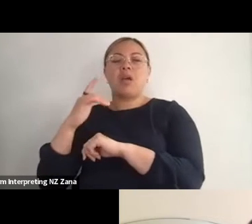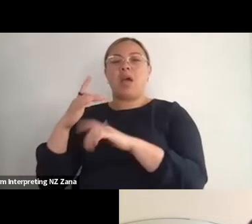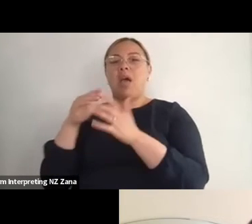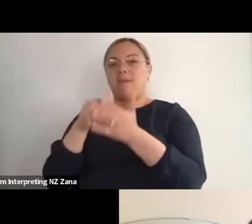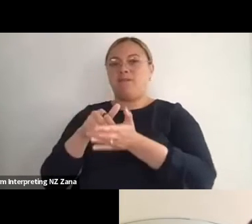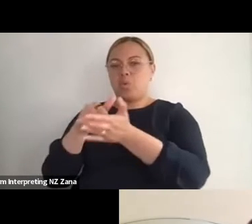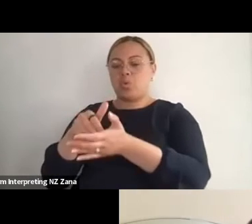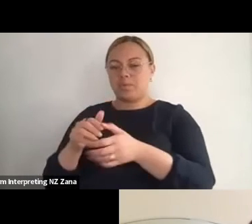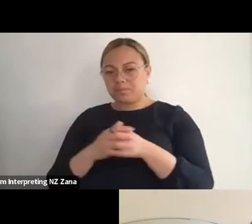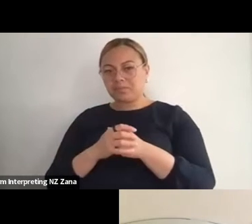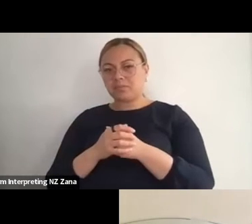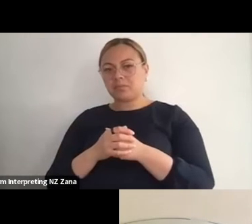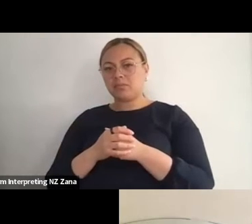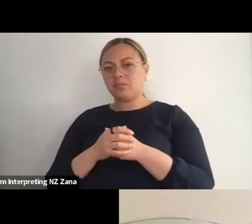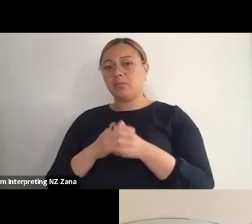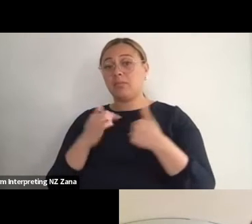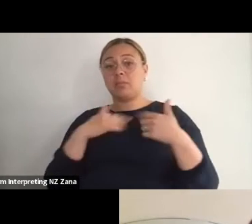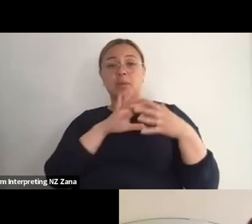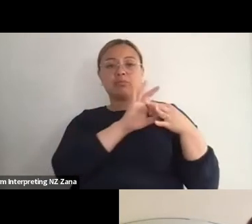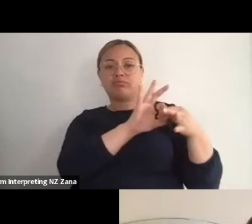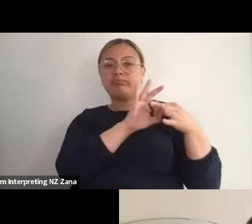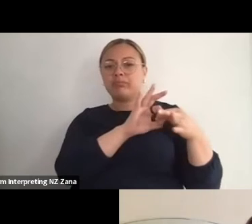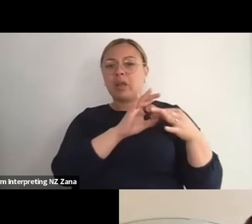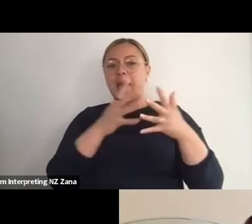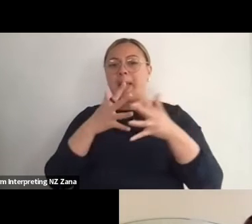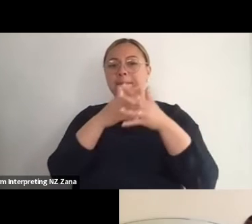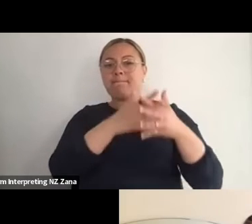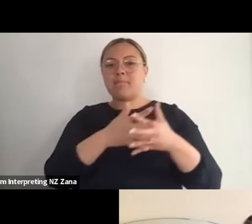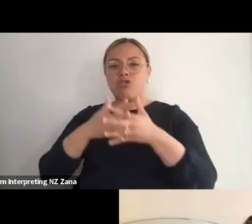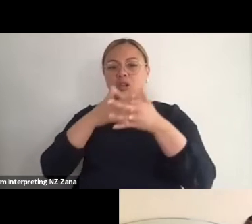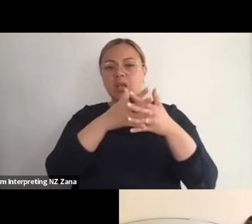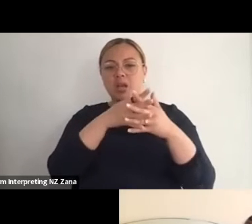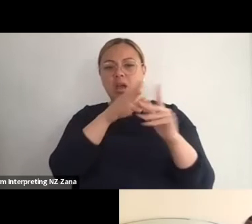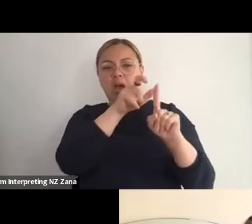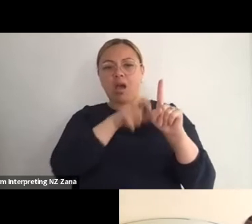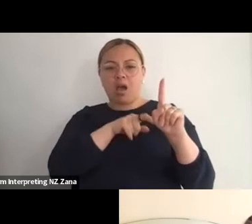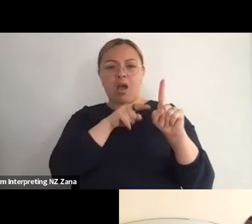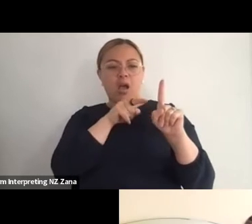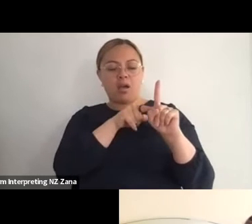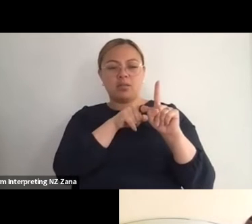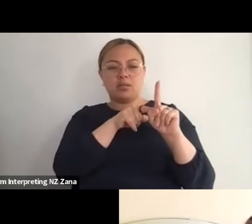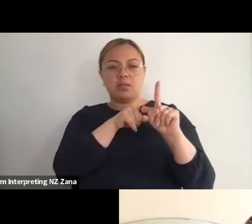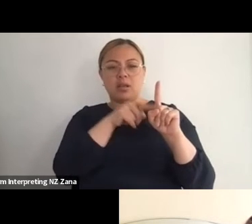I work a lot with an American Artist called Jess Curtis, and who you would have known